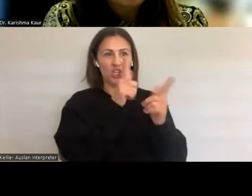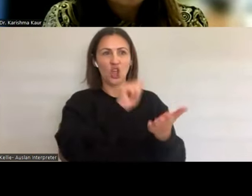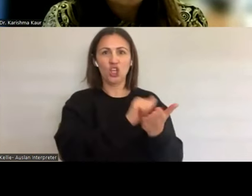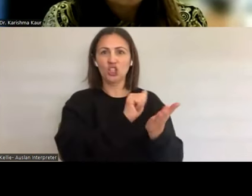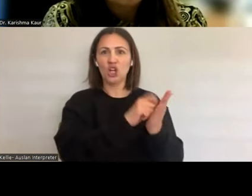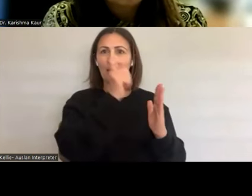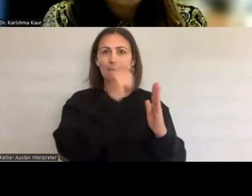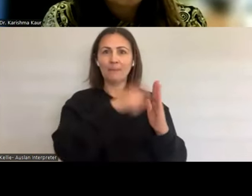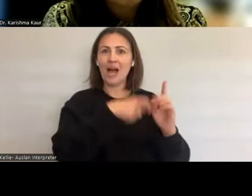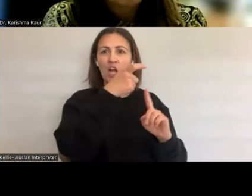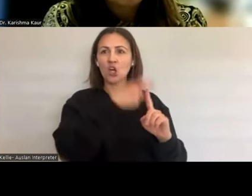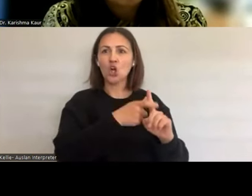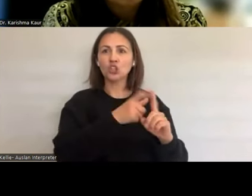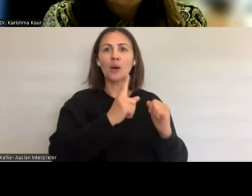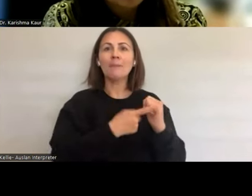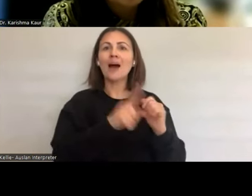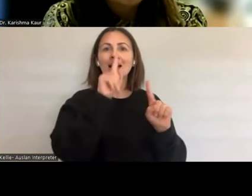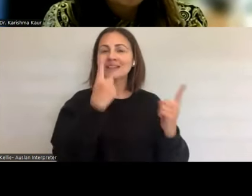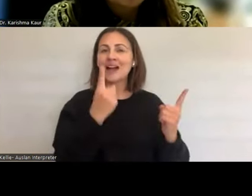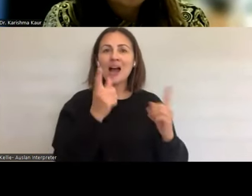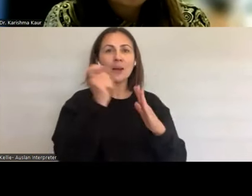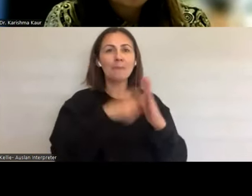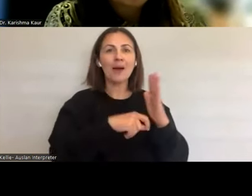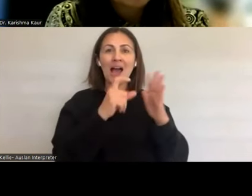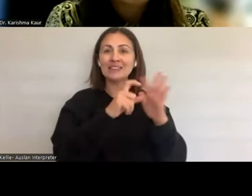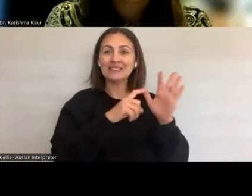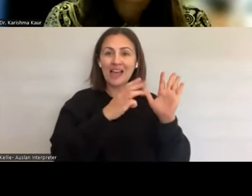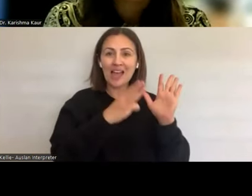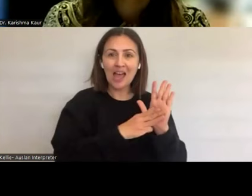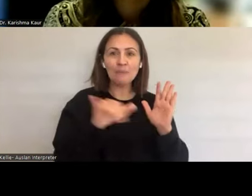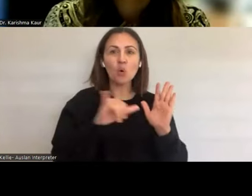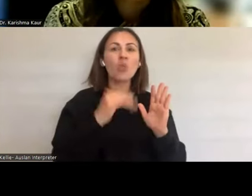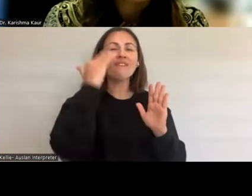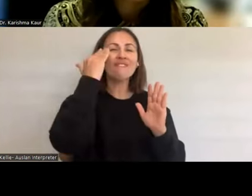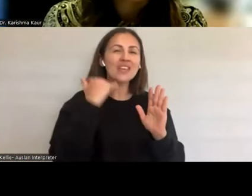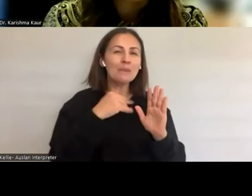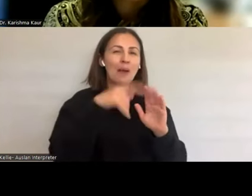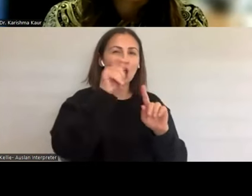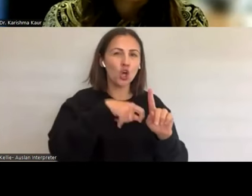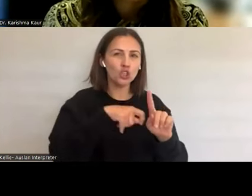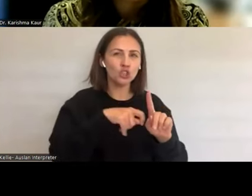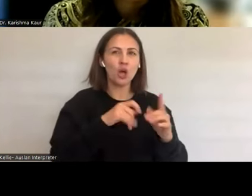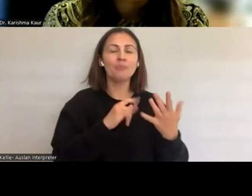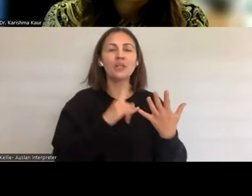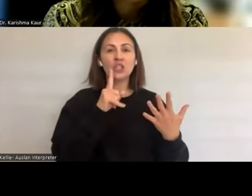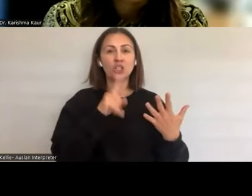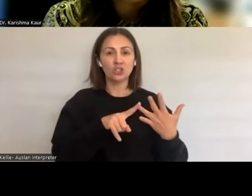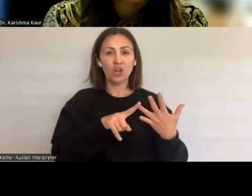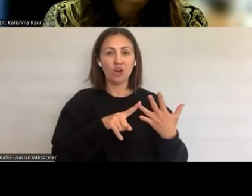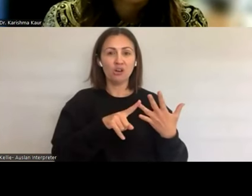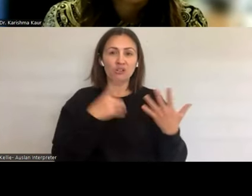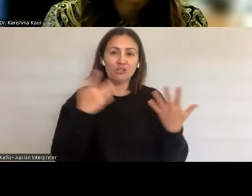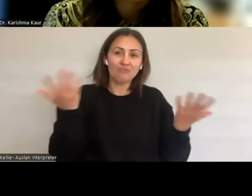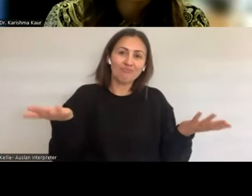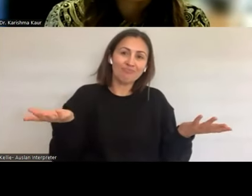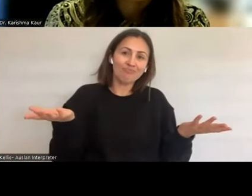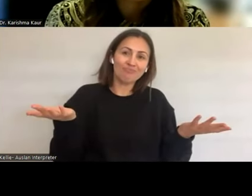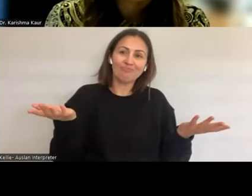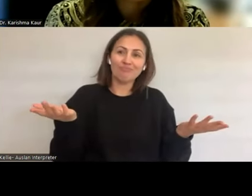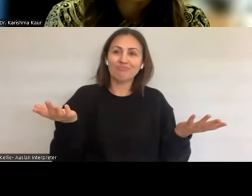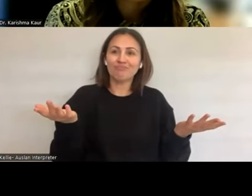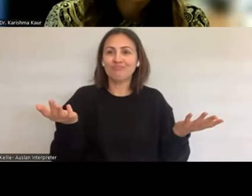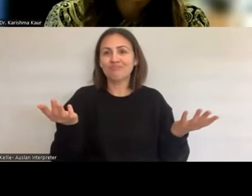a dam or perhaps a female condom. When we look at and Karishma and Gab would testify,